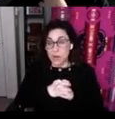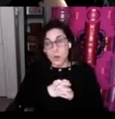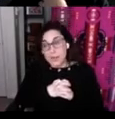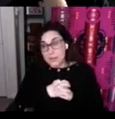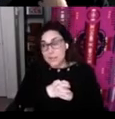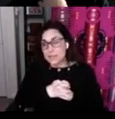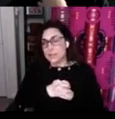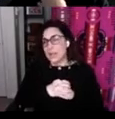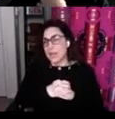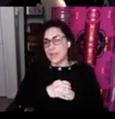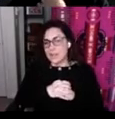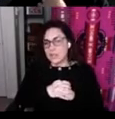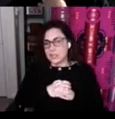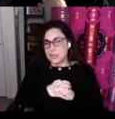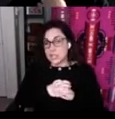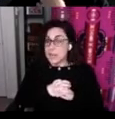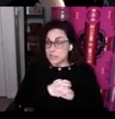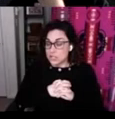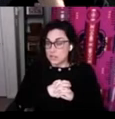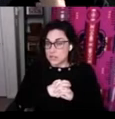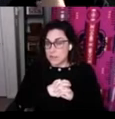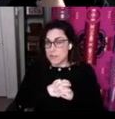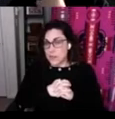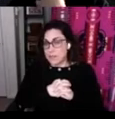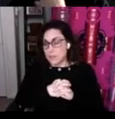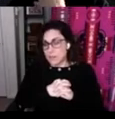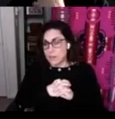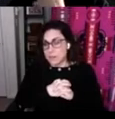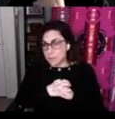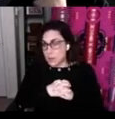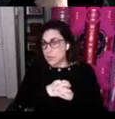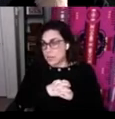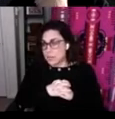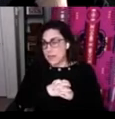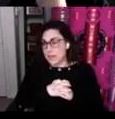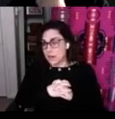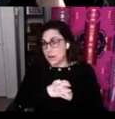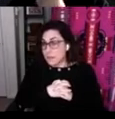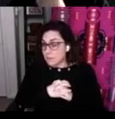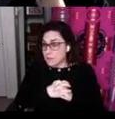quickly and then to change some of the ways that we might be approaching and spending our efforts